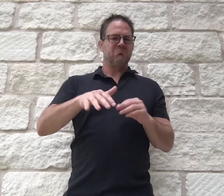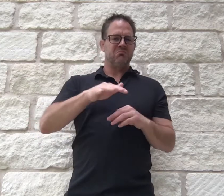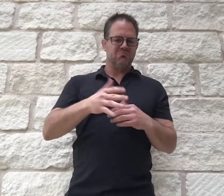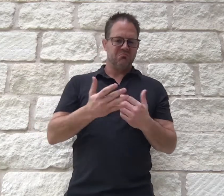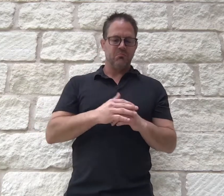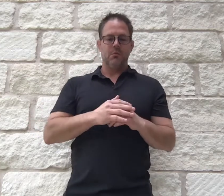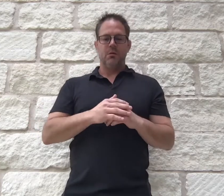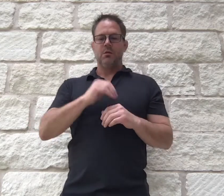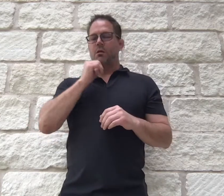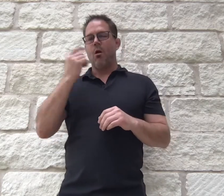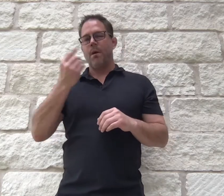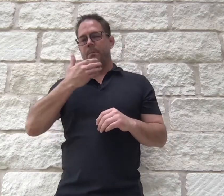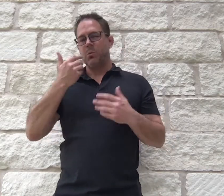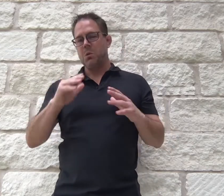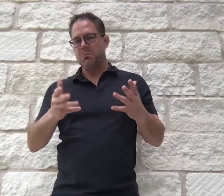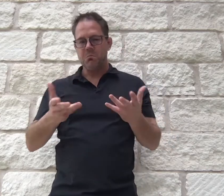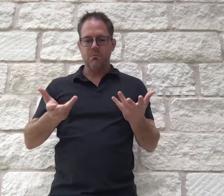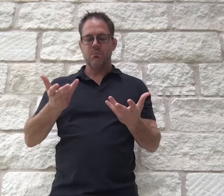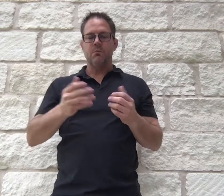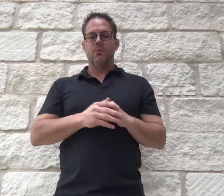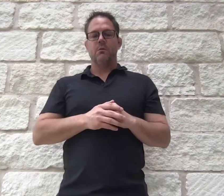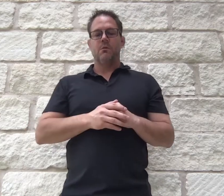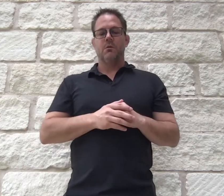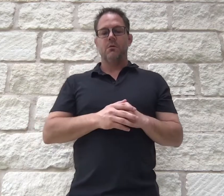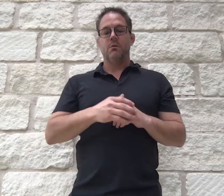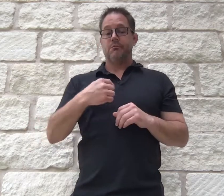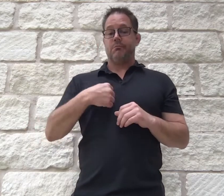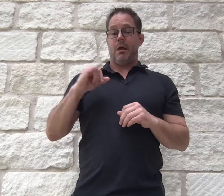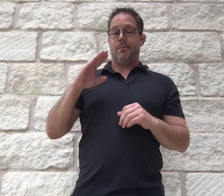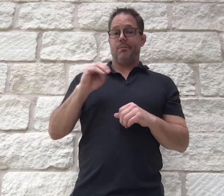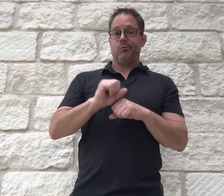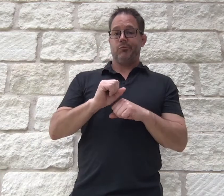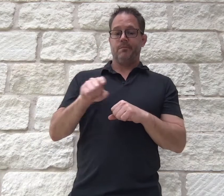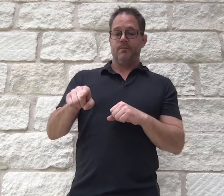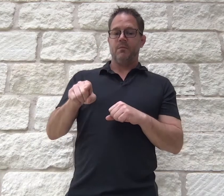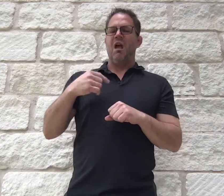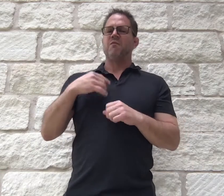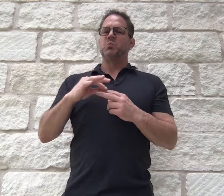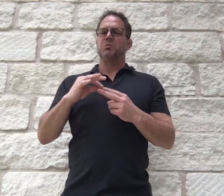necessarily the best way in all circumstances. At IBM, I have the choice